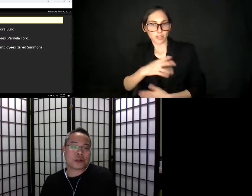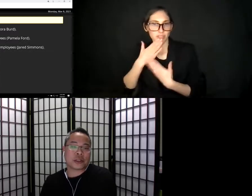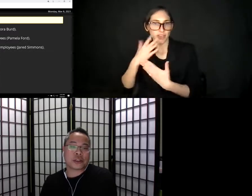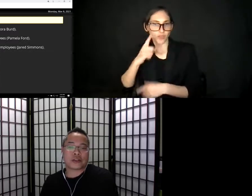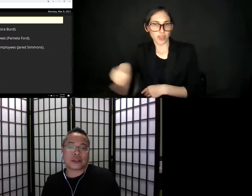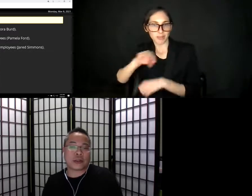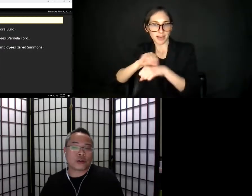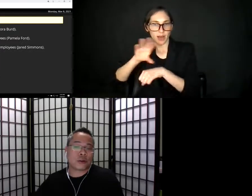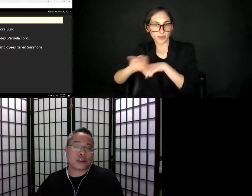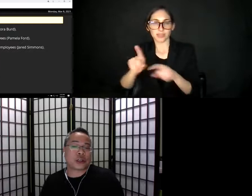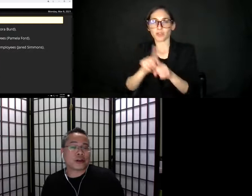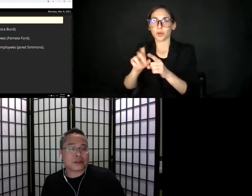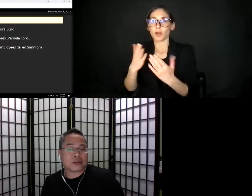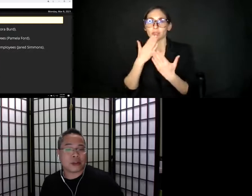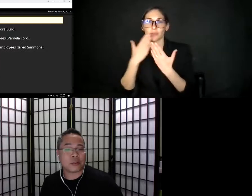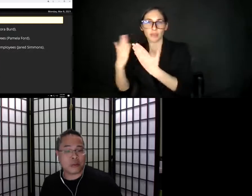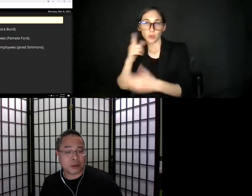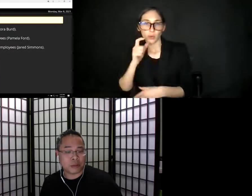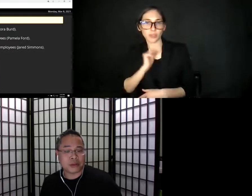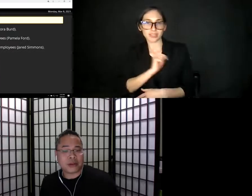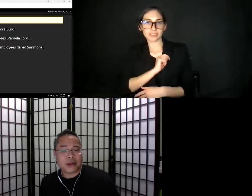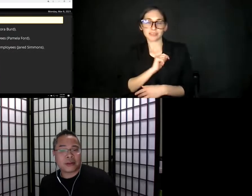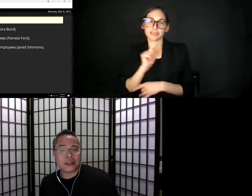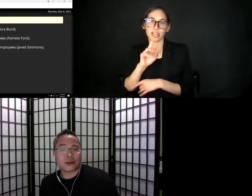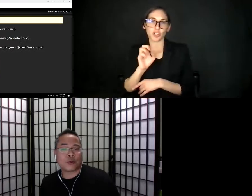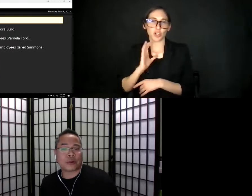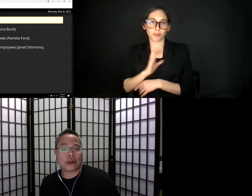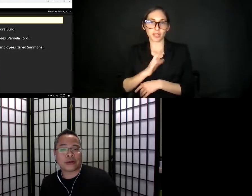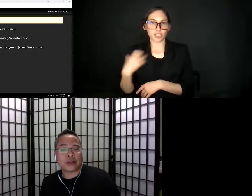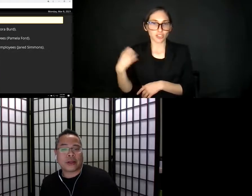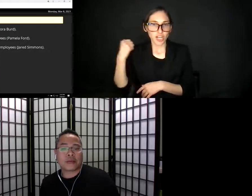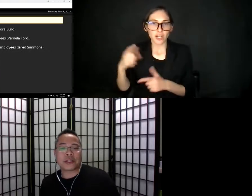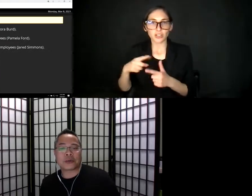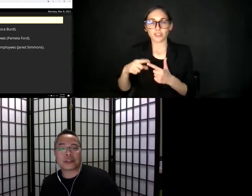to the tenure committee chairs, the committee members, the tenure coordinator, the Vice President of